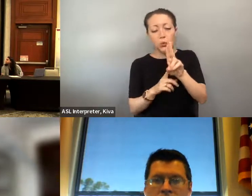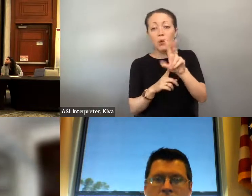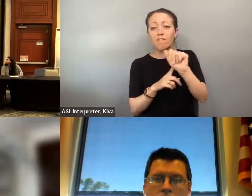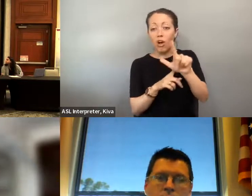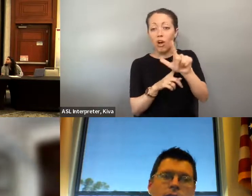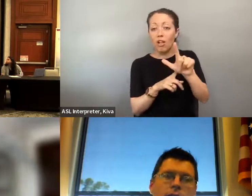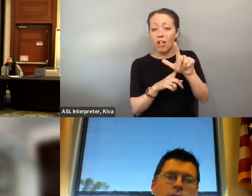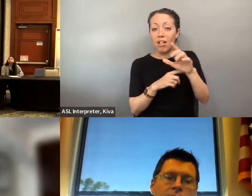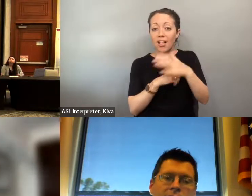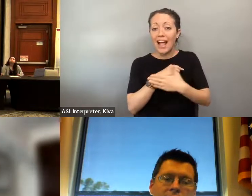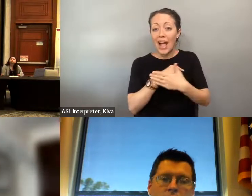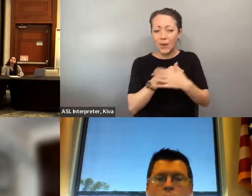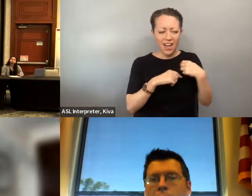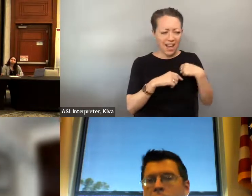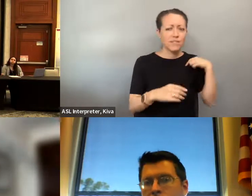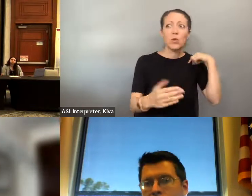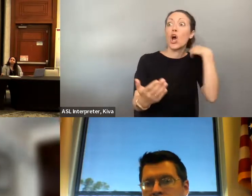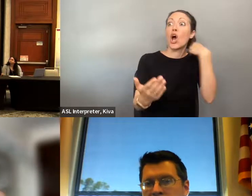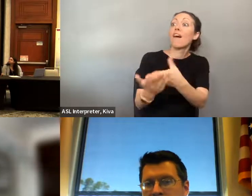interstate to access Jacksonville transportation authority